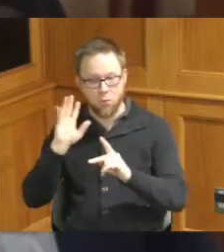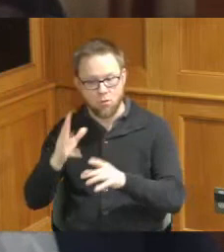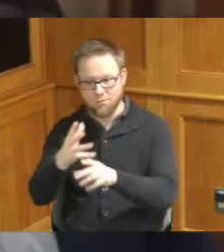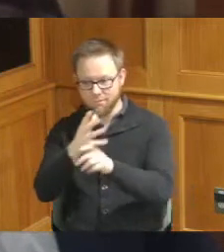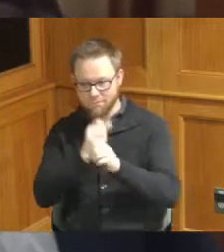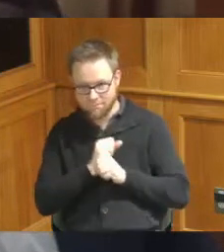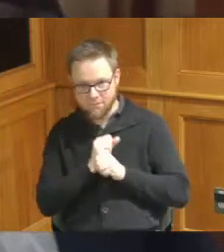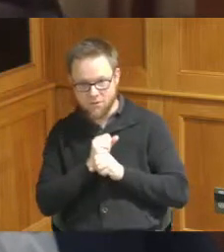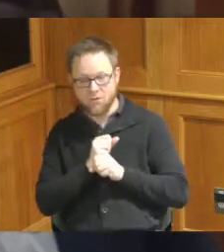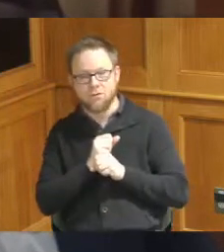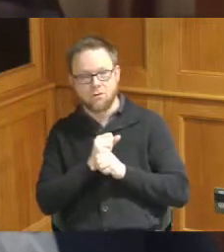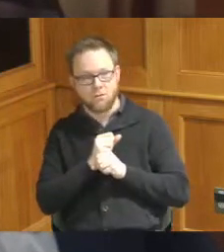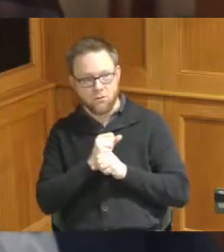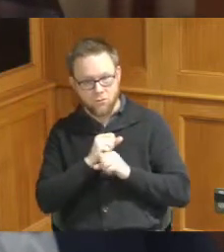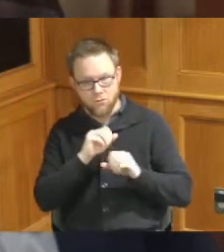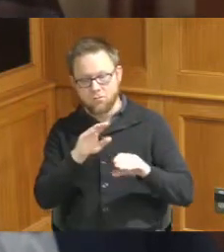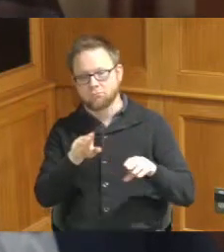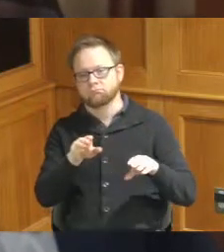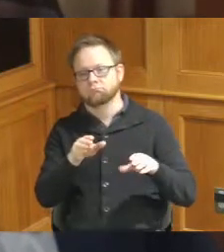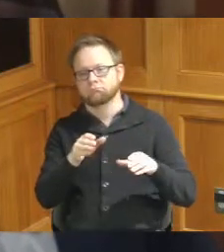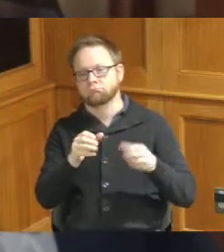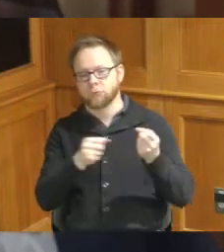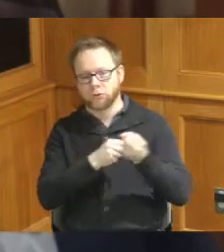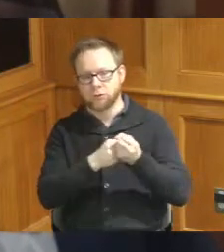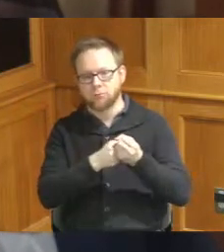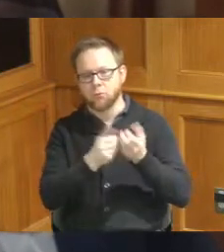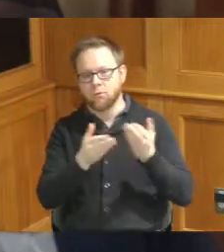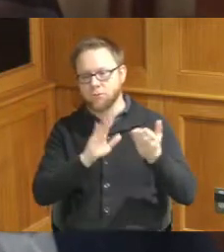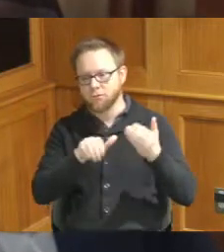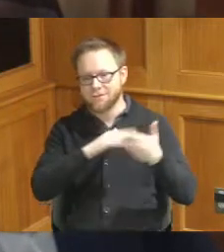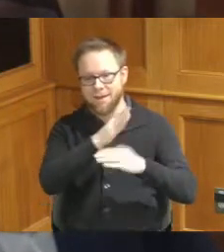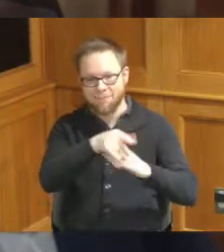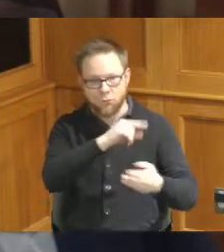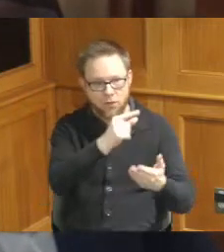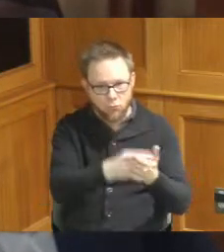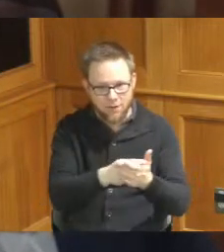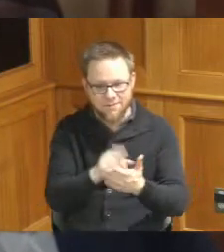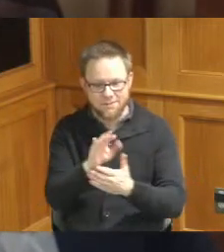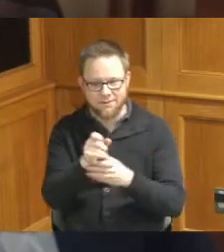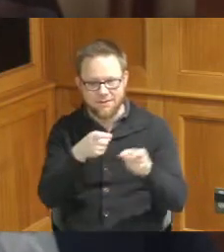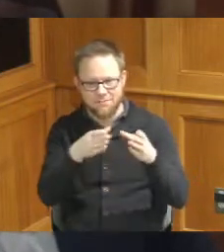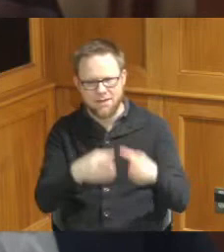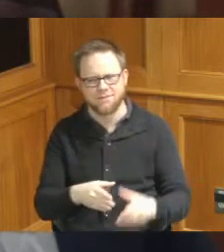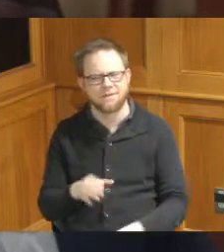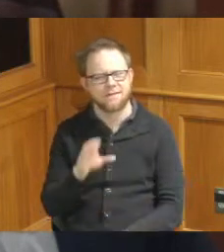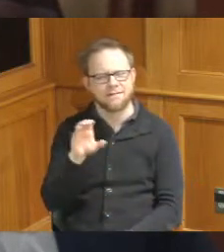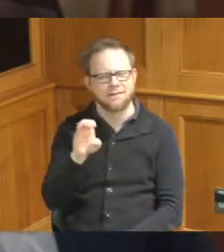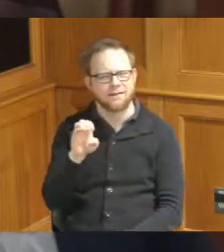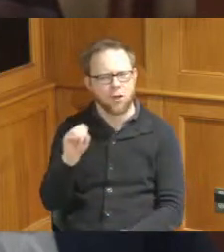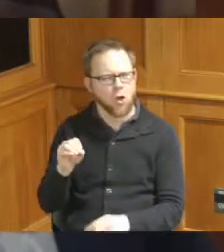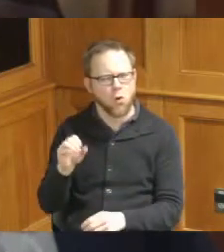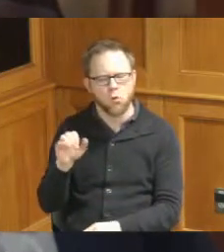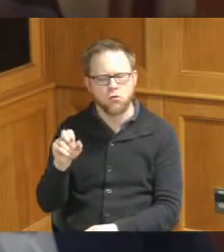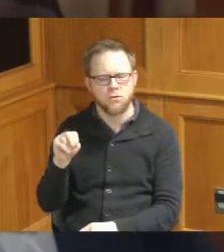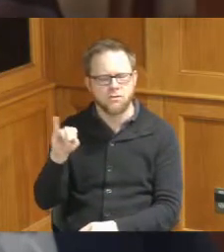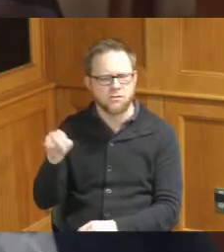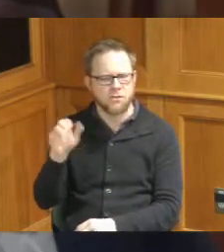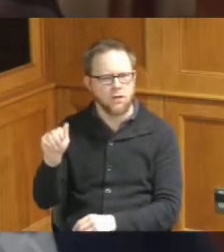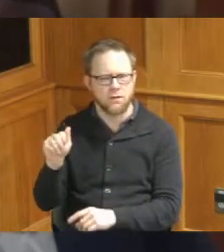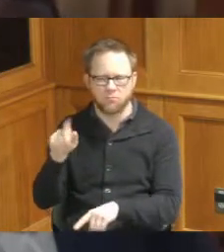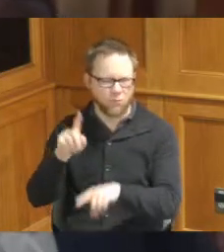Services and case management I think the CEO Sonya is here she wasn't able to make it I was looking